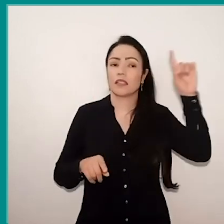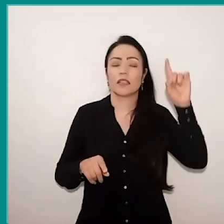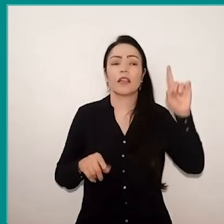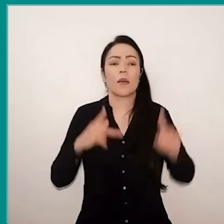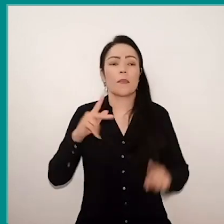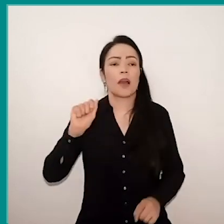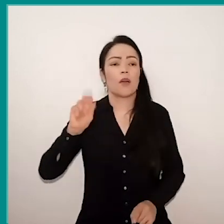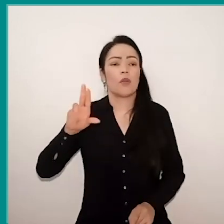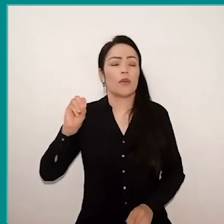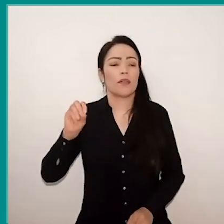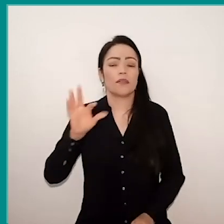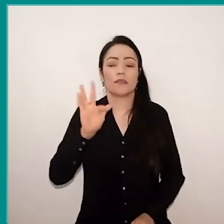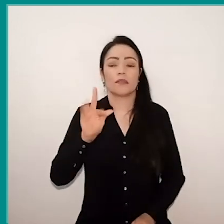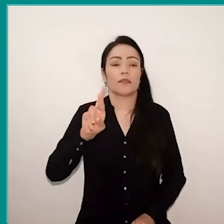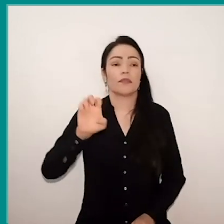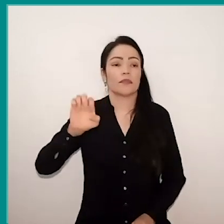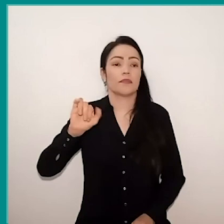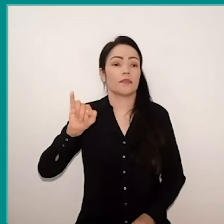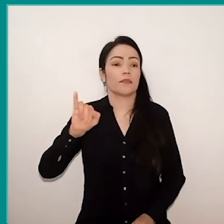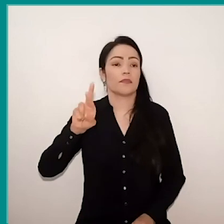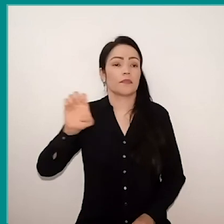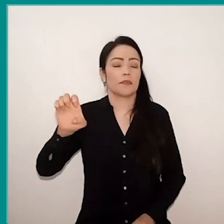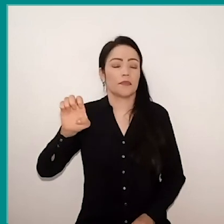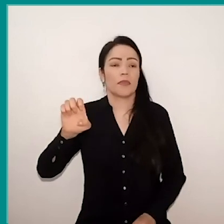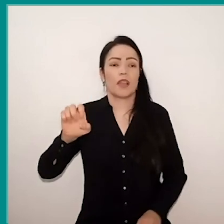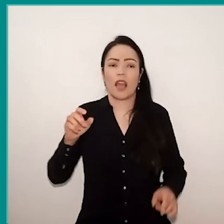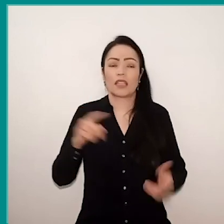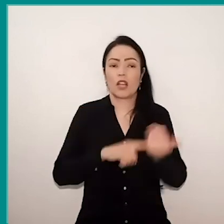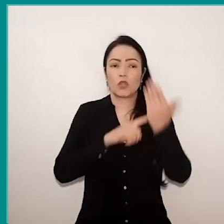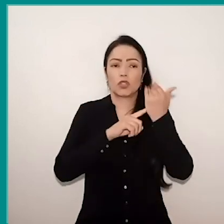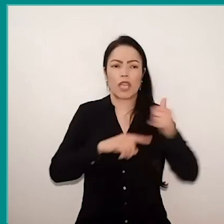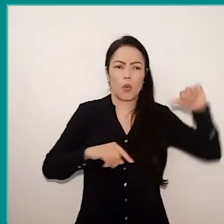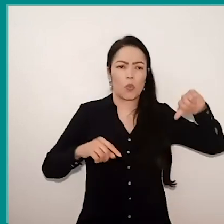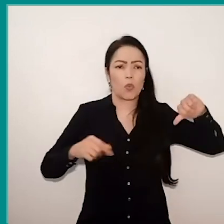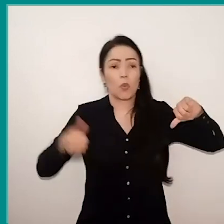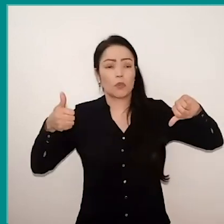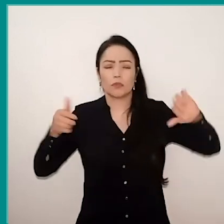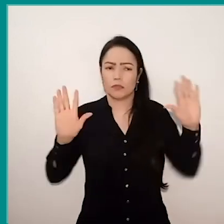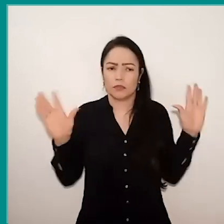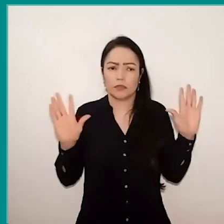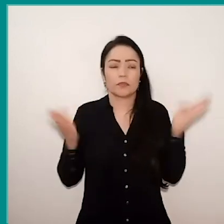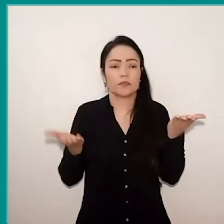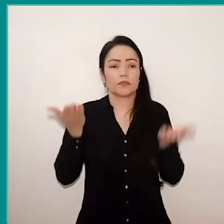that technology does not it's neither angel nor devil, and that we have to…